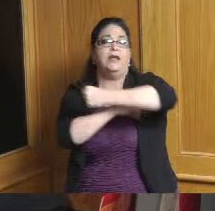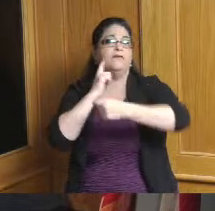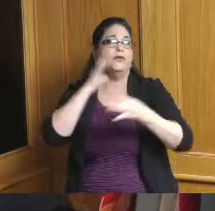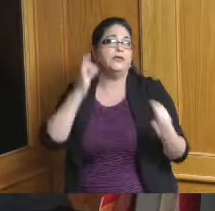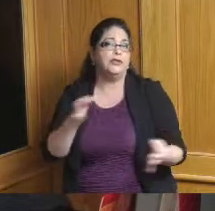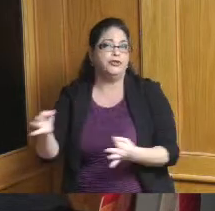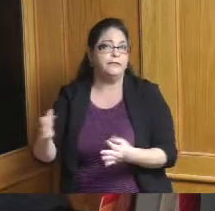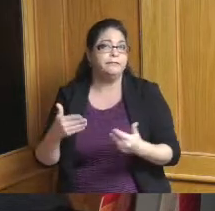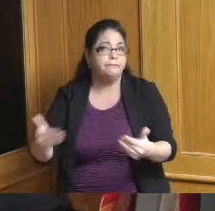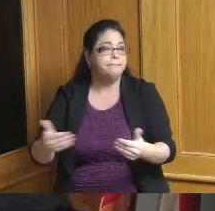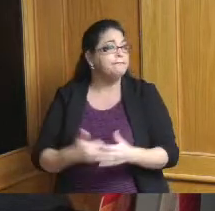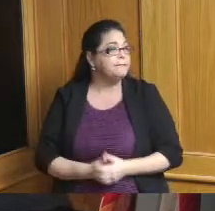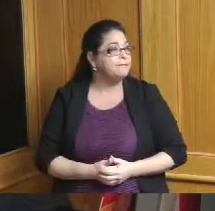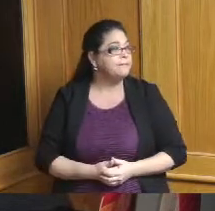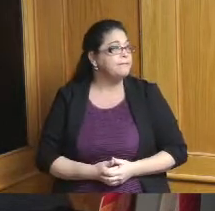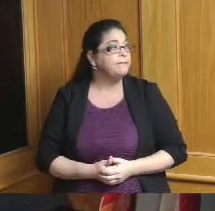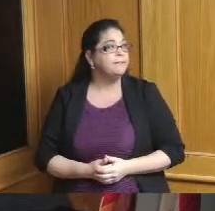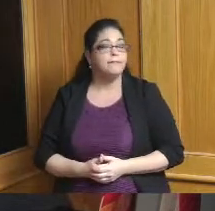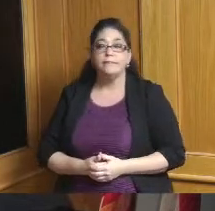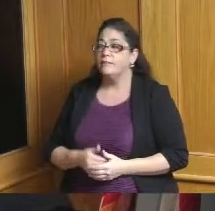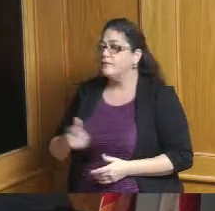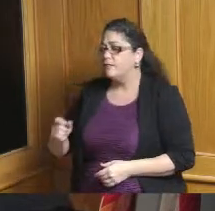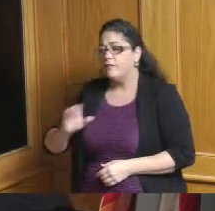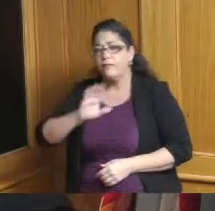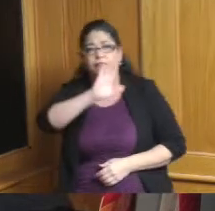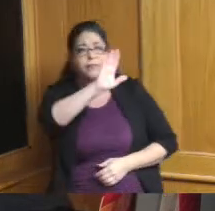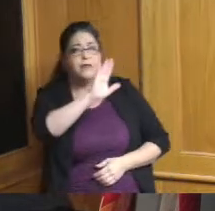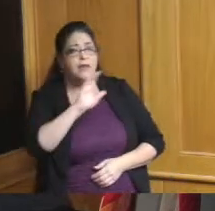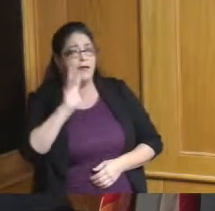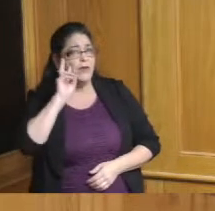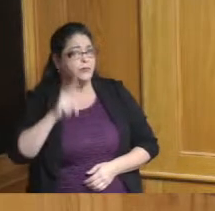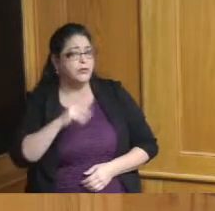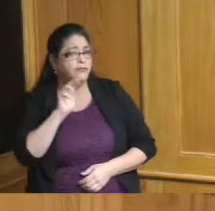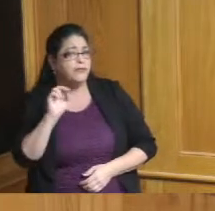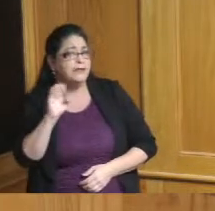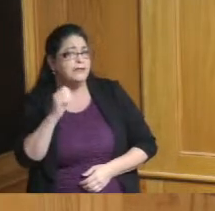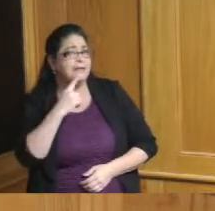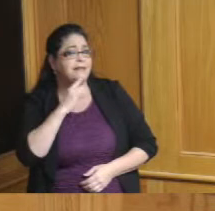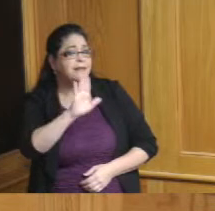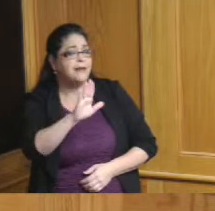I'm sorry can I just before you go to the next point because we got a lot of people watching and